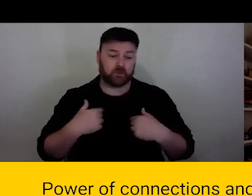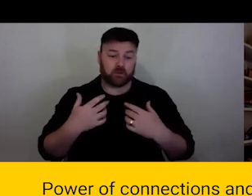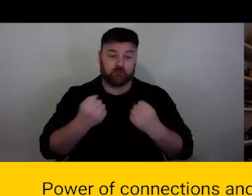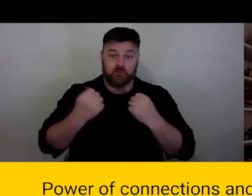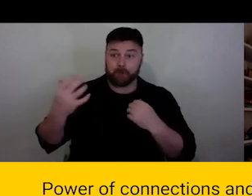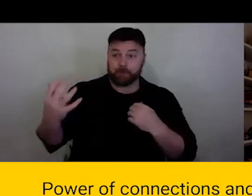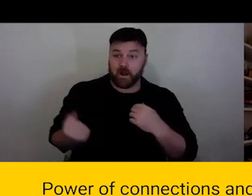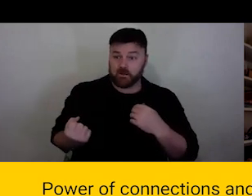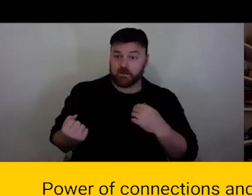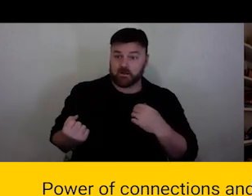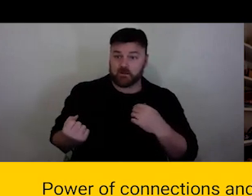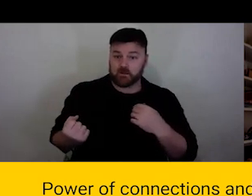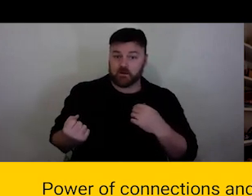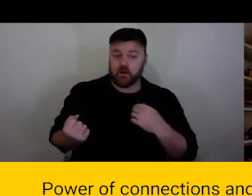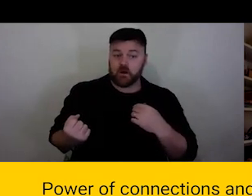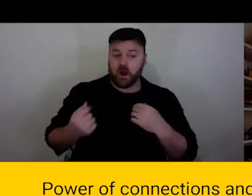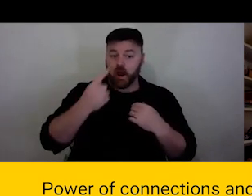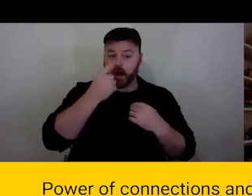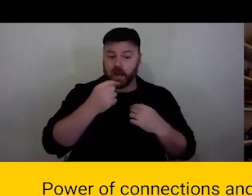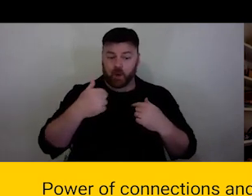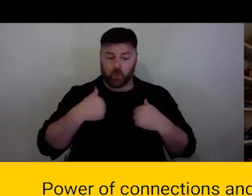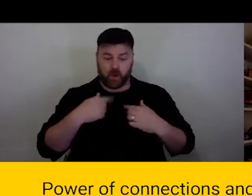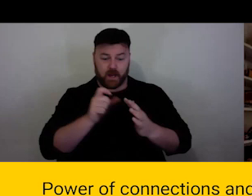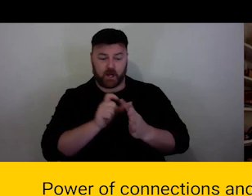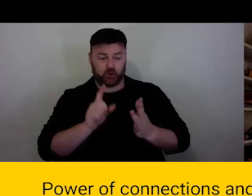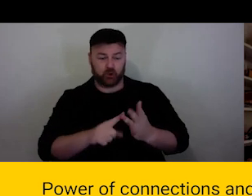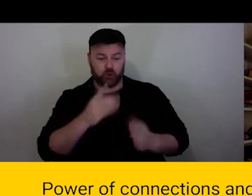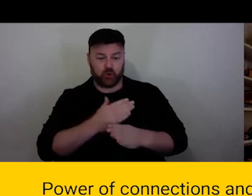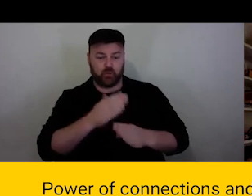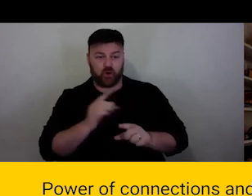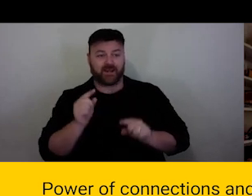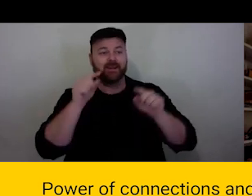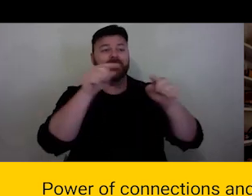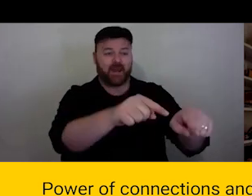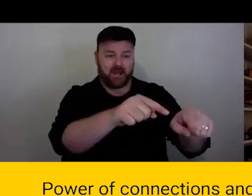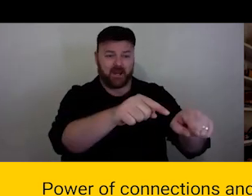where the artist works, rather than expect us to come to you when we are not getting paid for that?